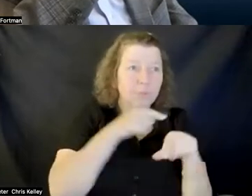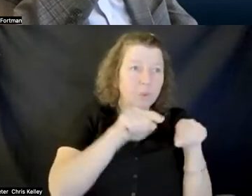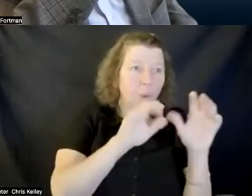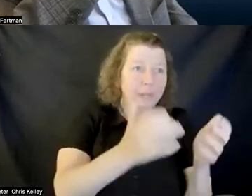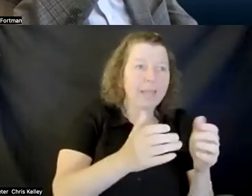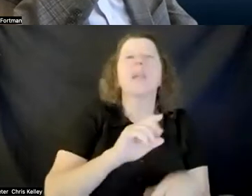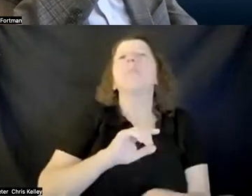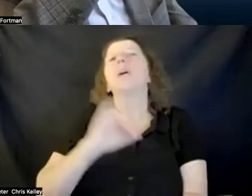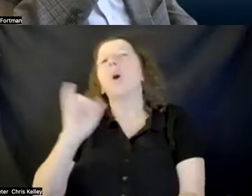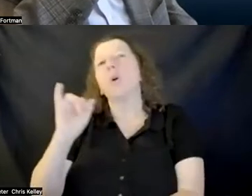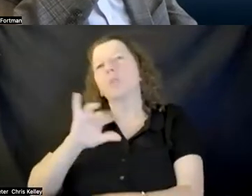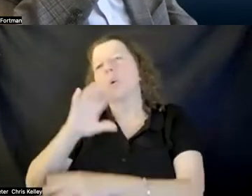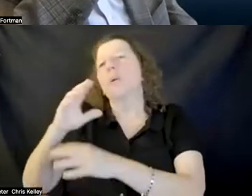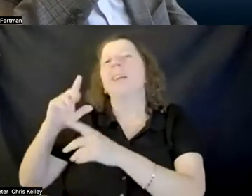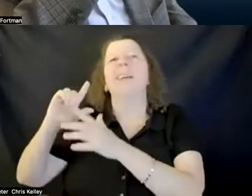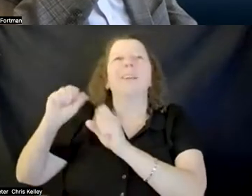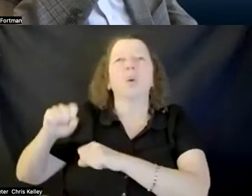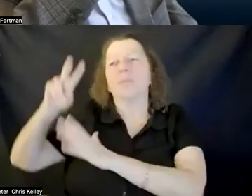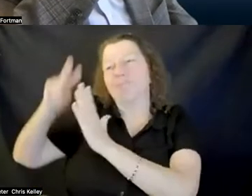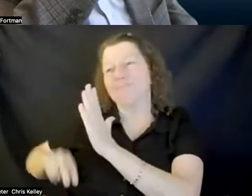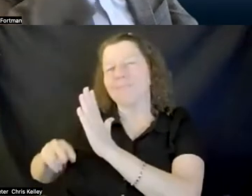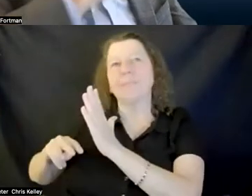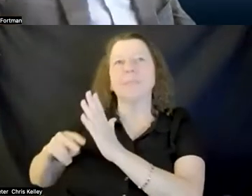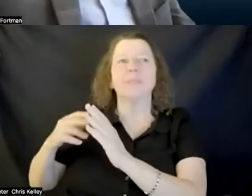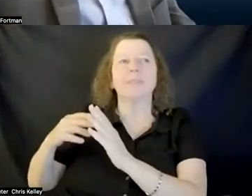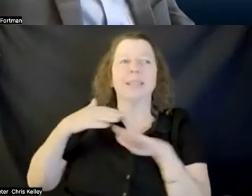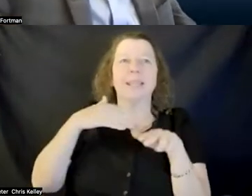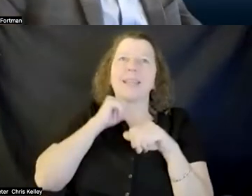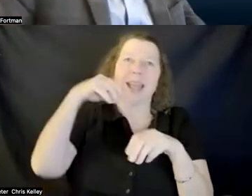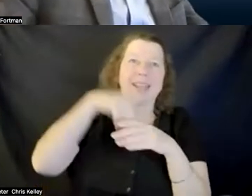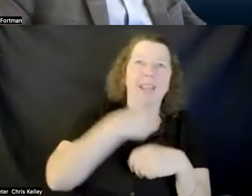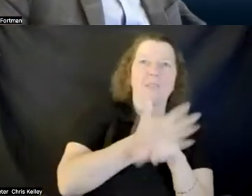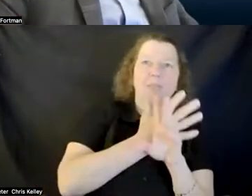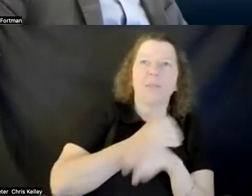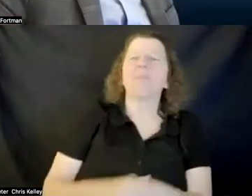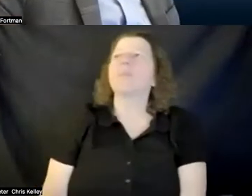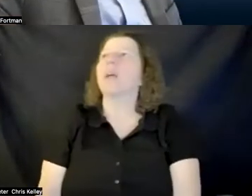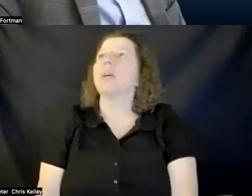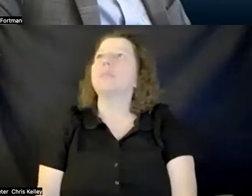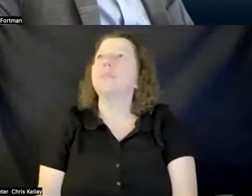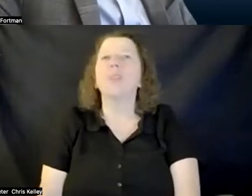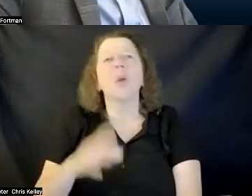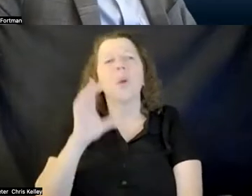of it um we did things like you know do do walk throughs um we had some medical scenarios that